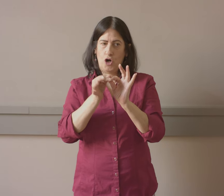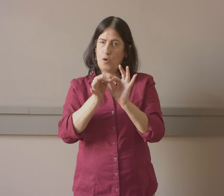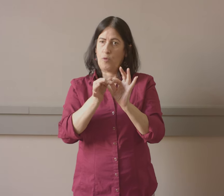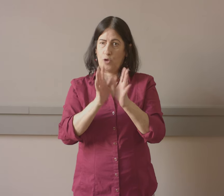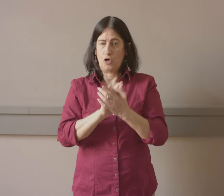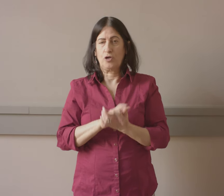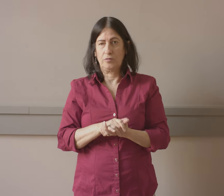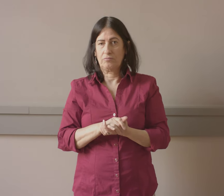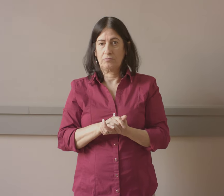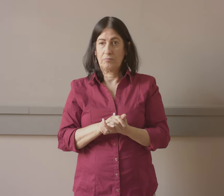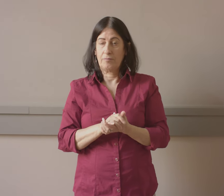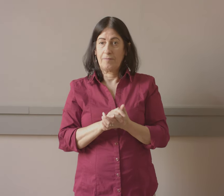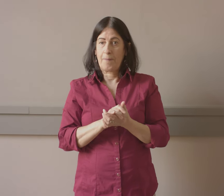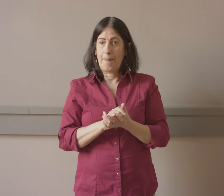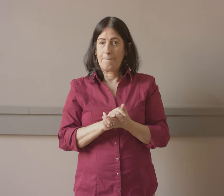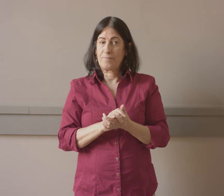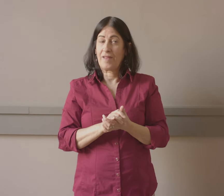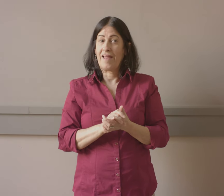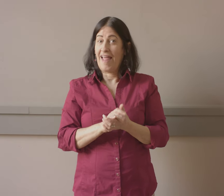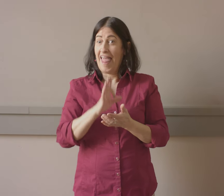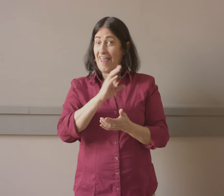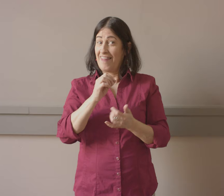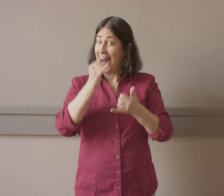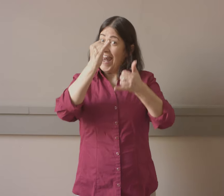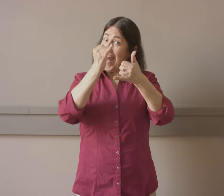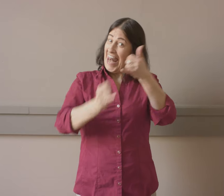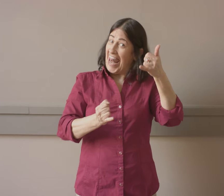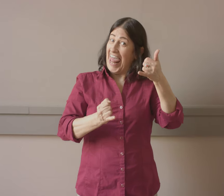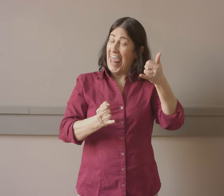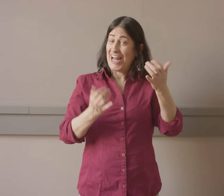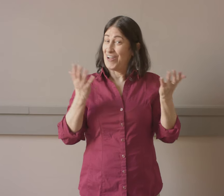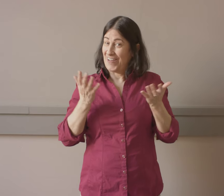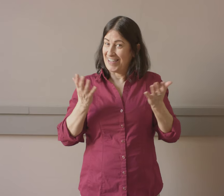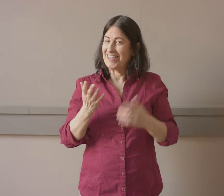must provide and a sign language interpreter. It's required. And the very